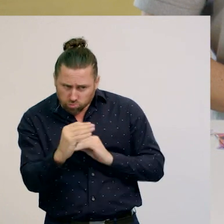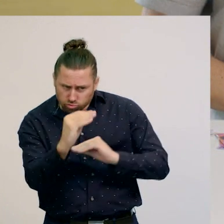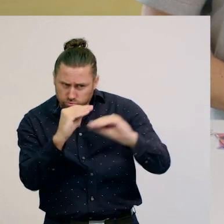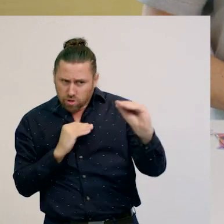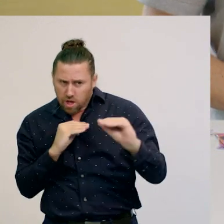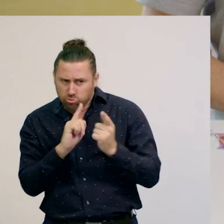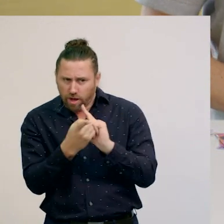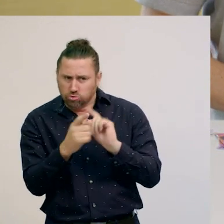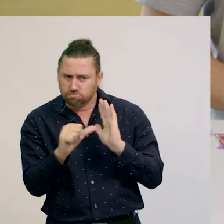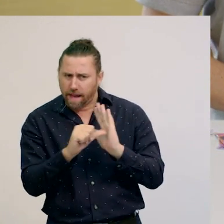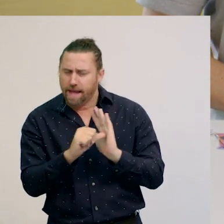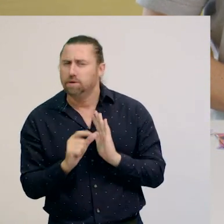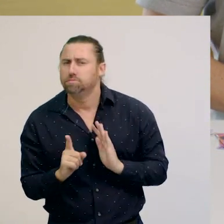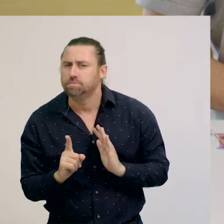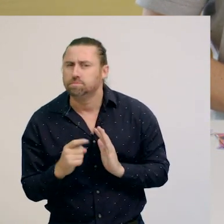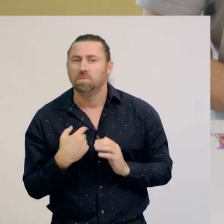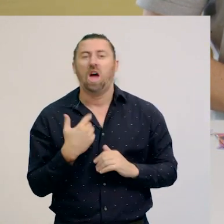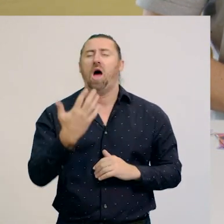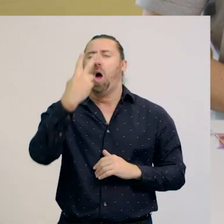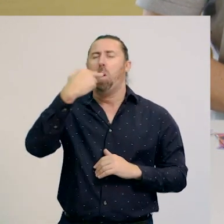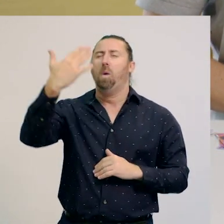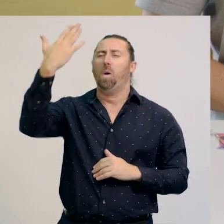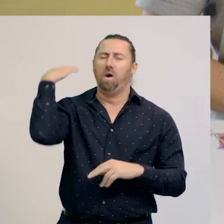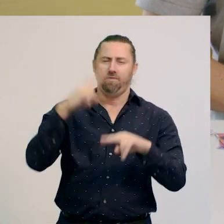Because we don’t have 1c or 2c coins anymore,